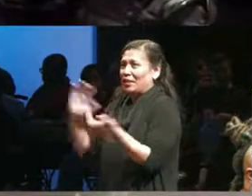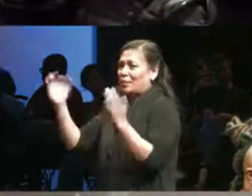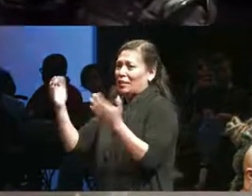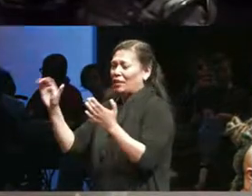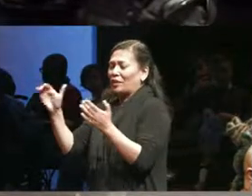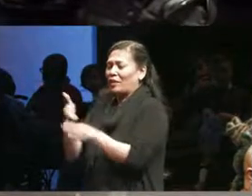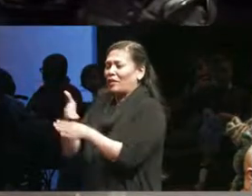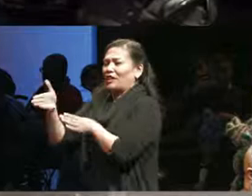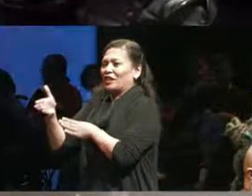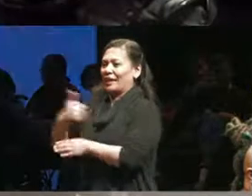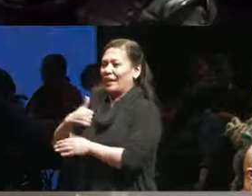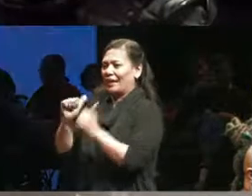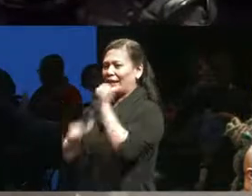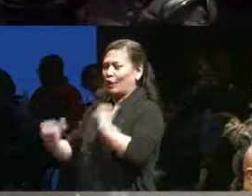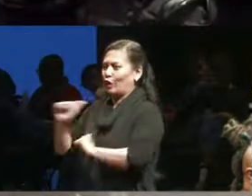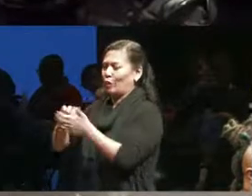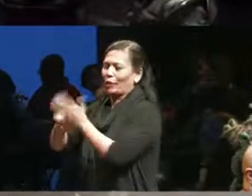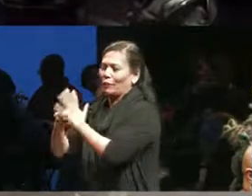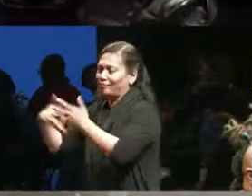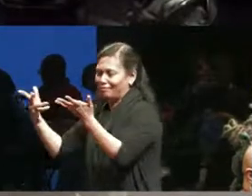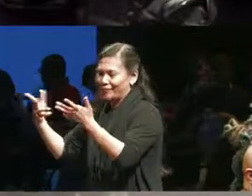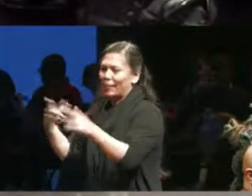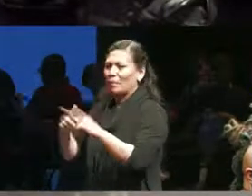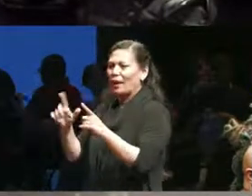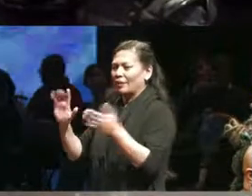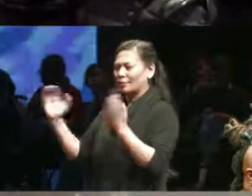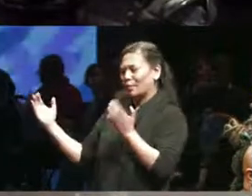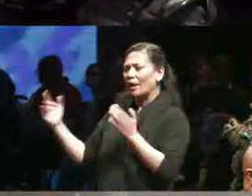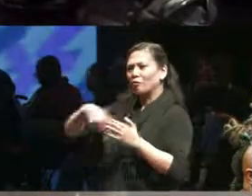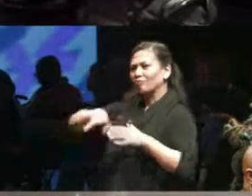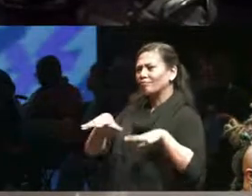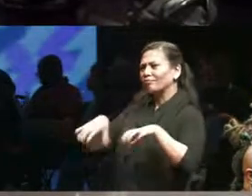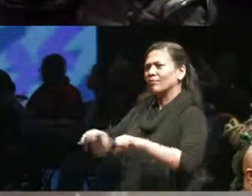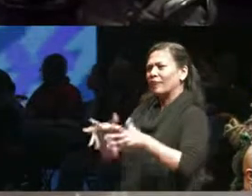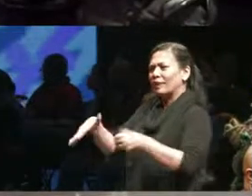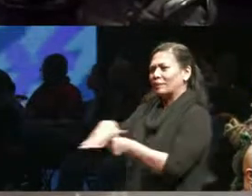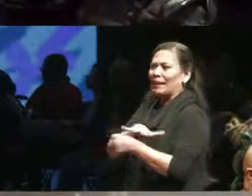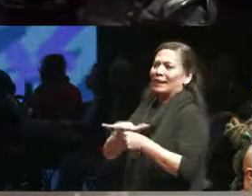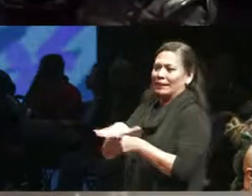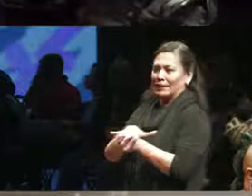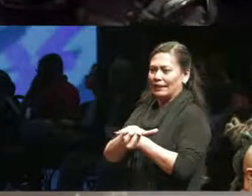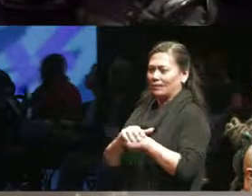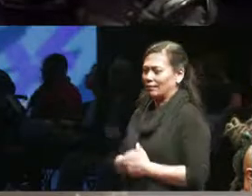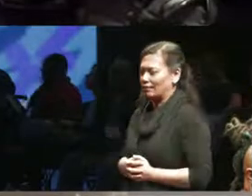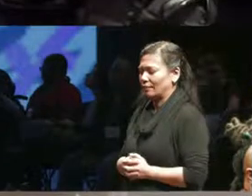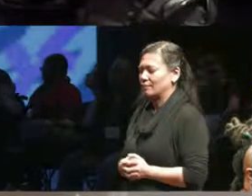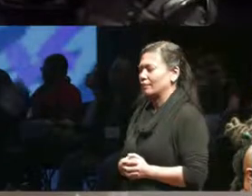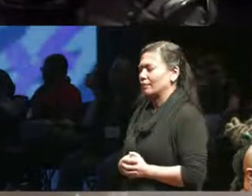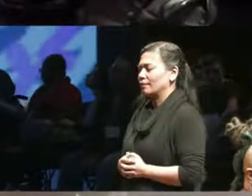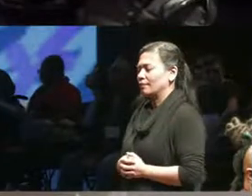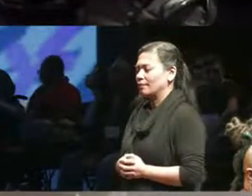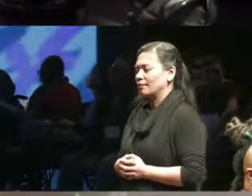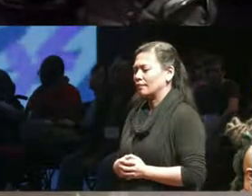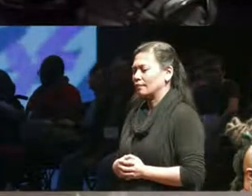Canadian theatre and whatever that may entail. And the work that I've done with